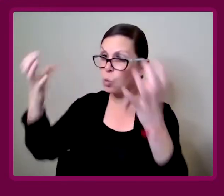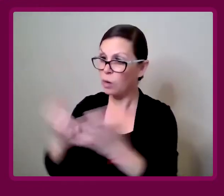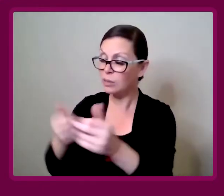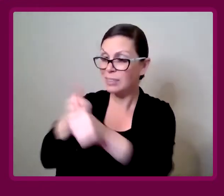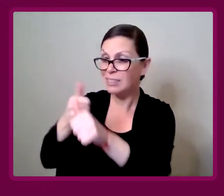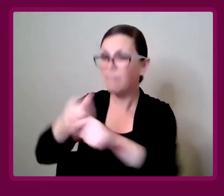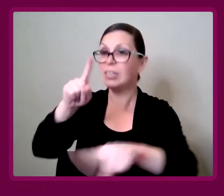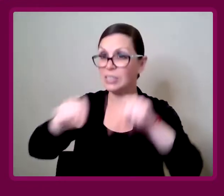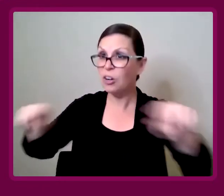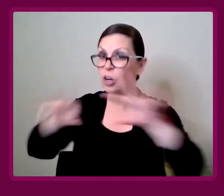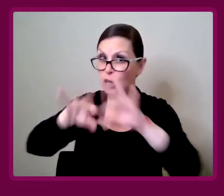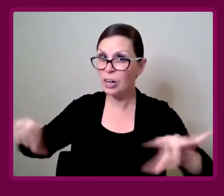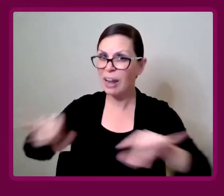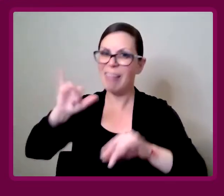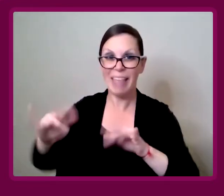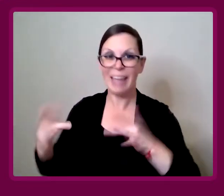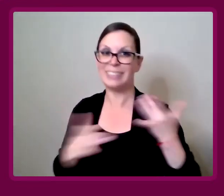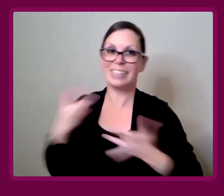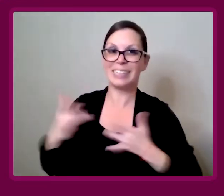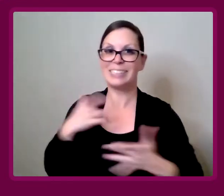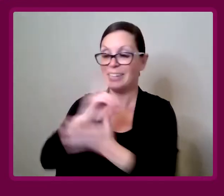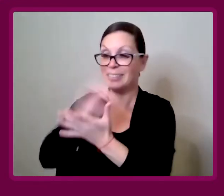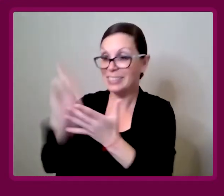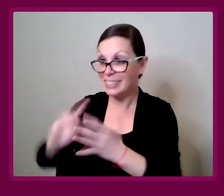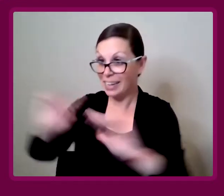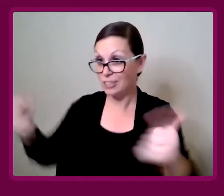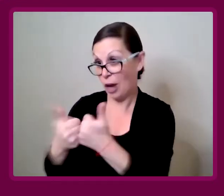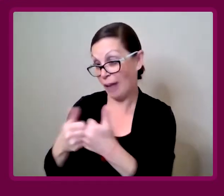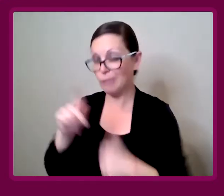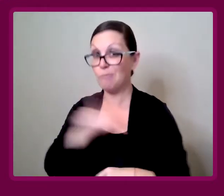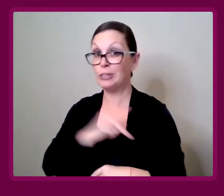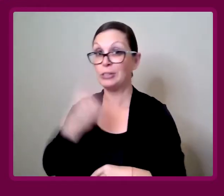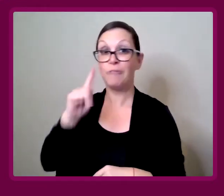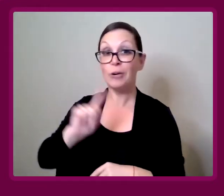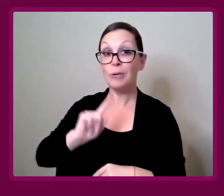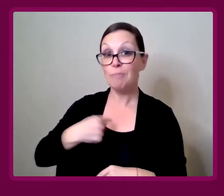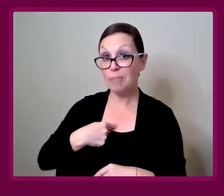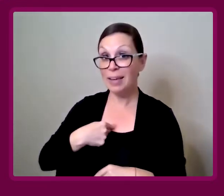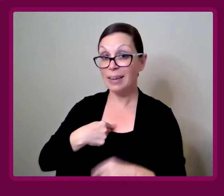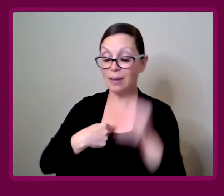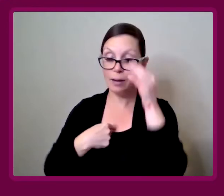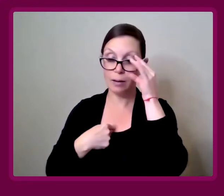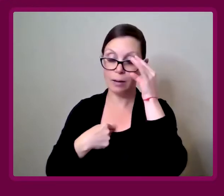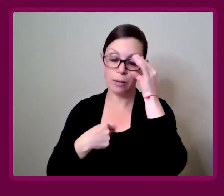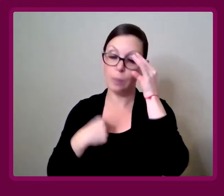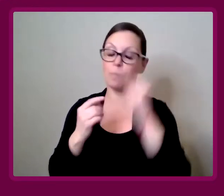is quite diverse. It's actually an exciting design challenge, personally.